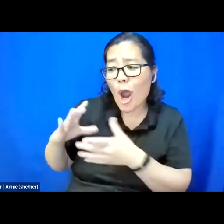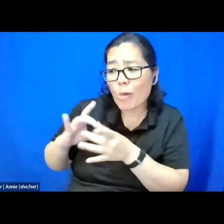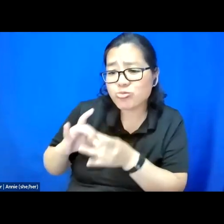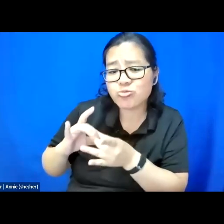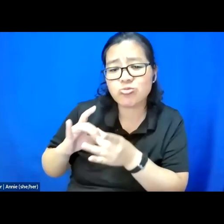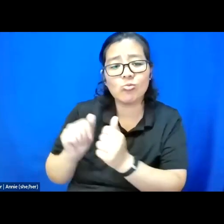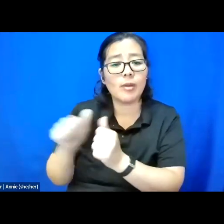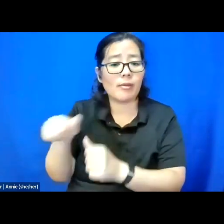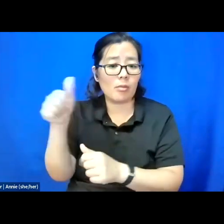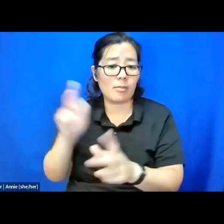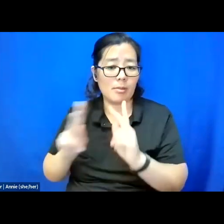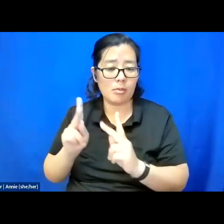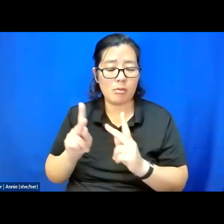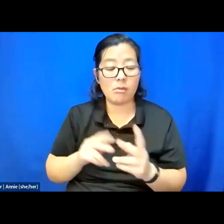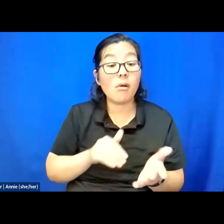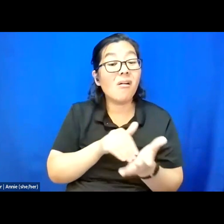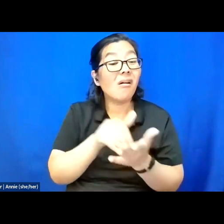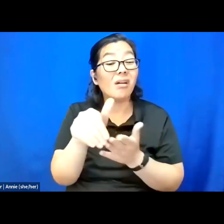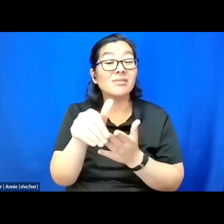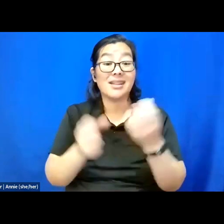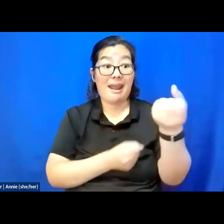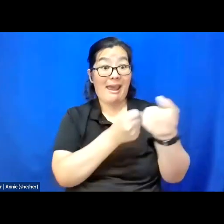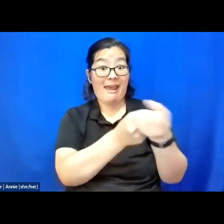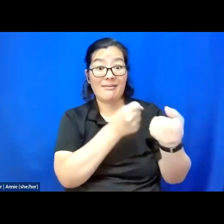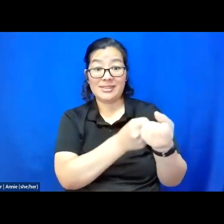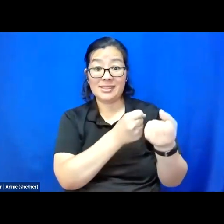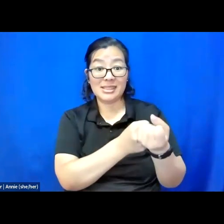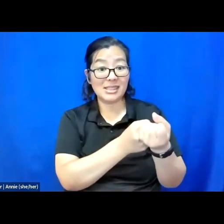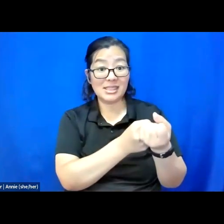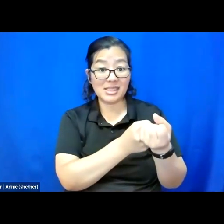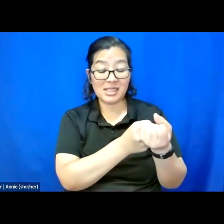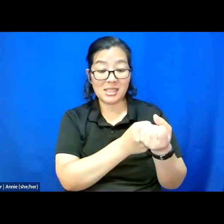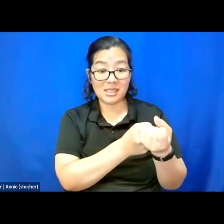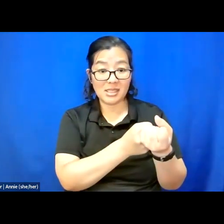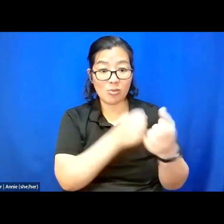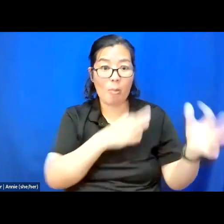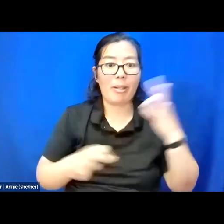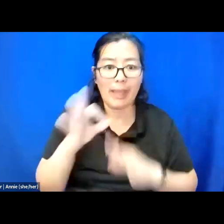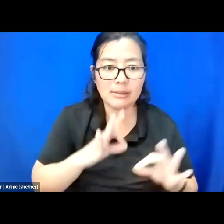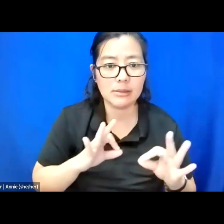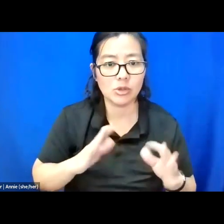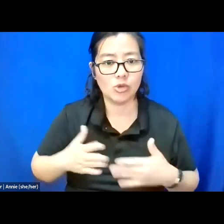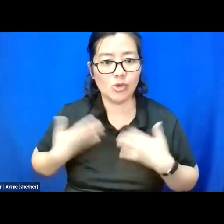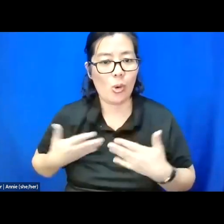A lot of times, advocacy replaces our joy, but advocacy can be our joy